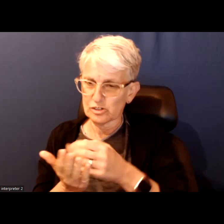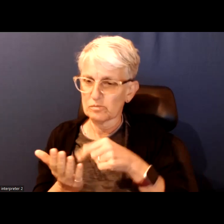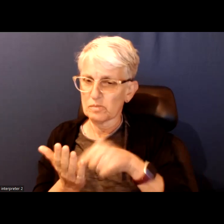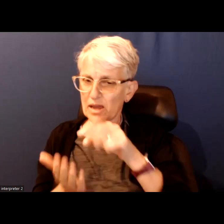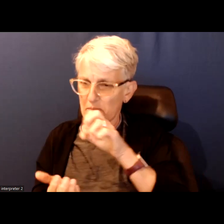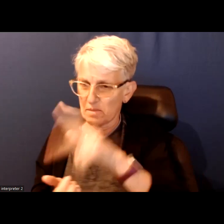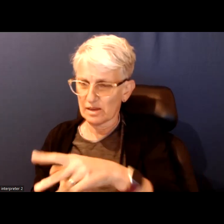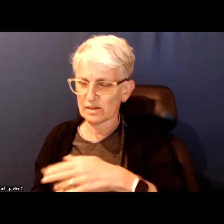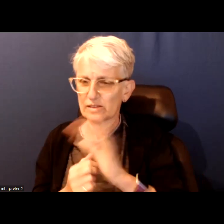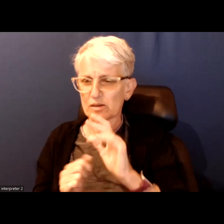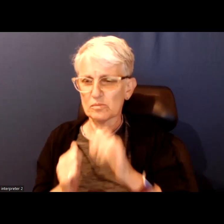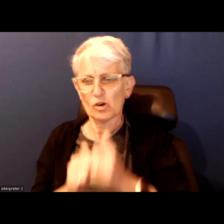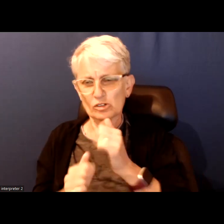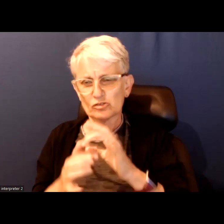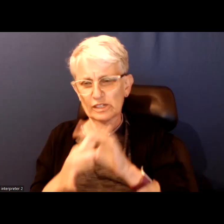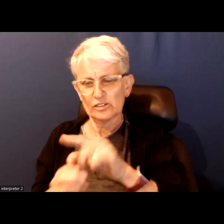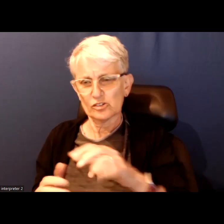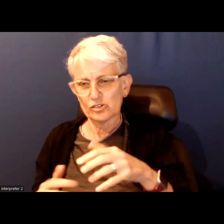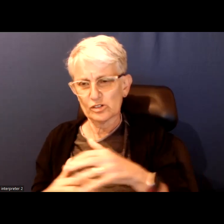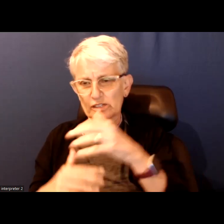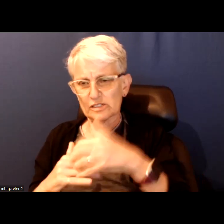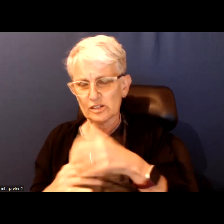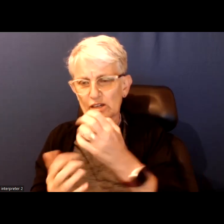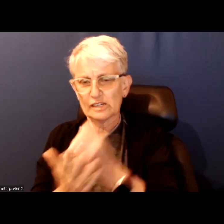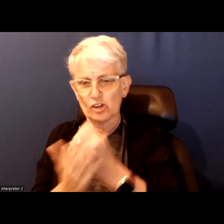largely on encouraging indigenous economic development.